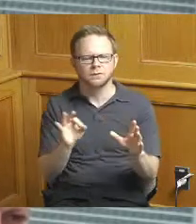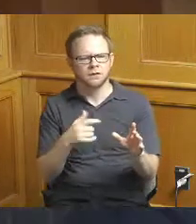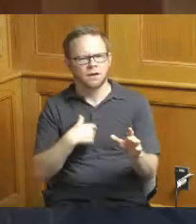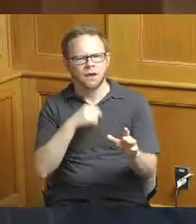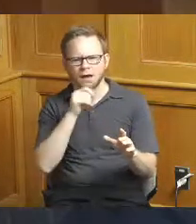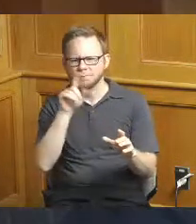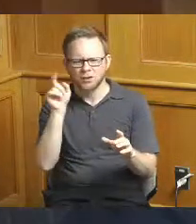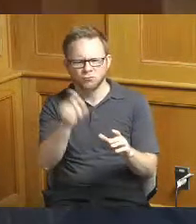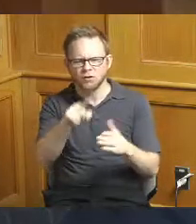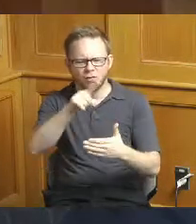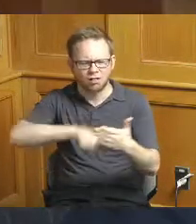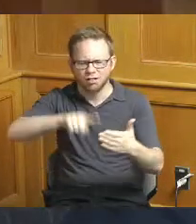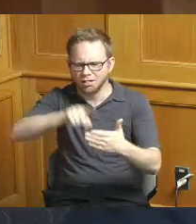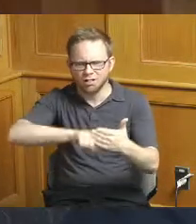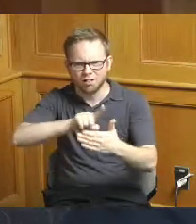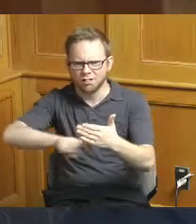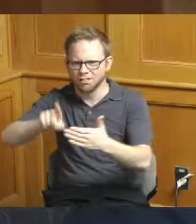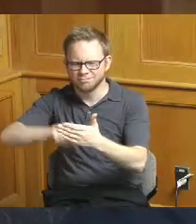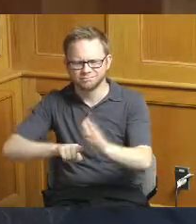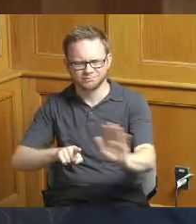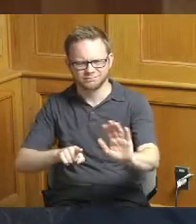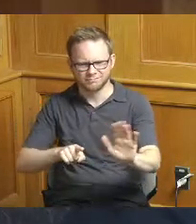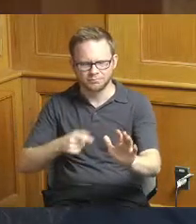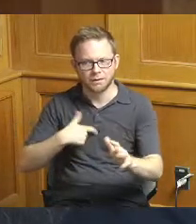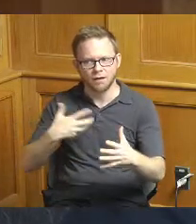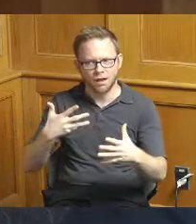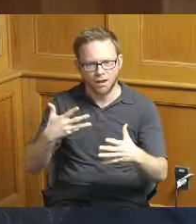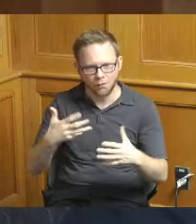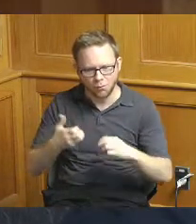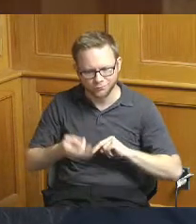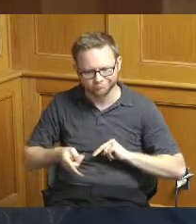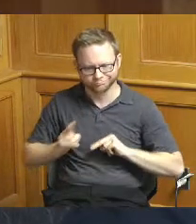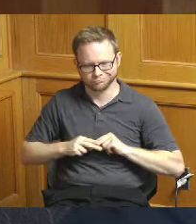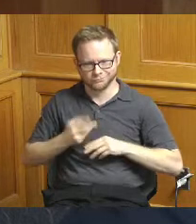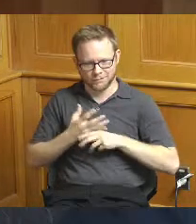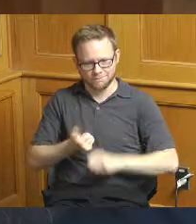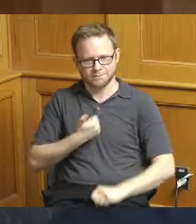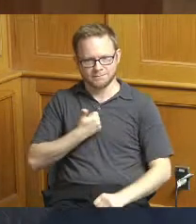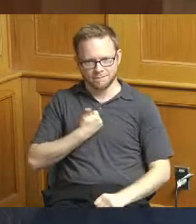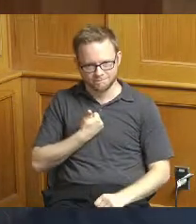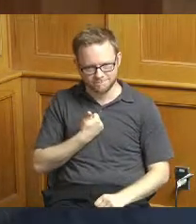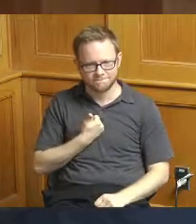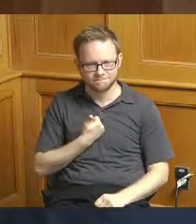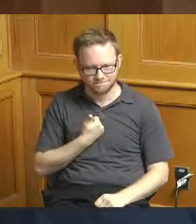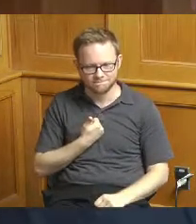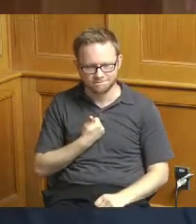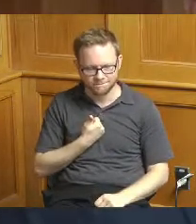critical I'm just trying to build confidence in myself that you know if we you know we will be